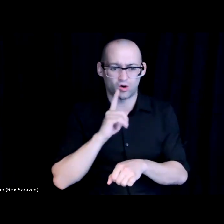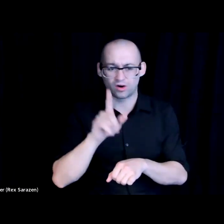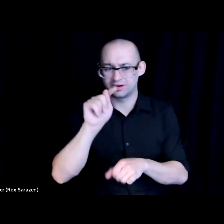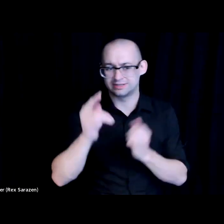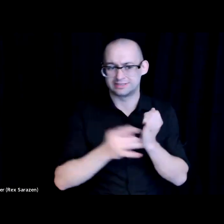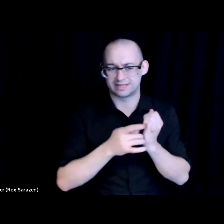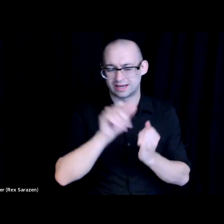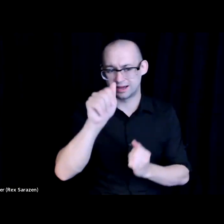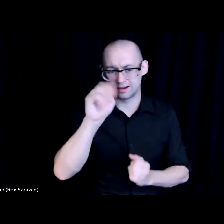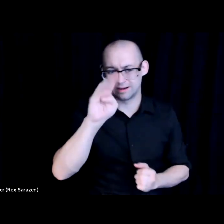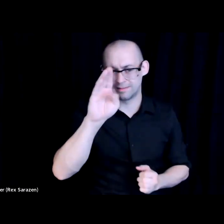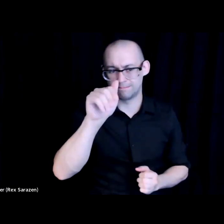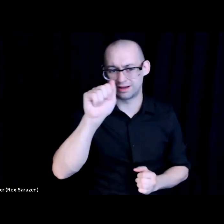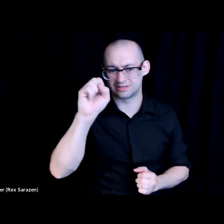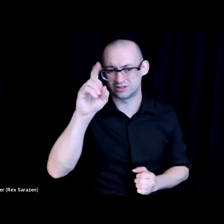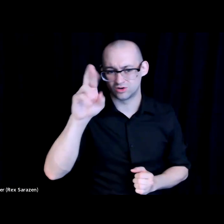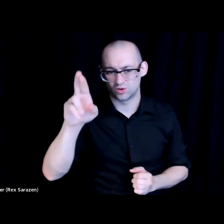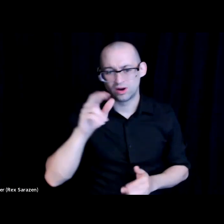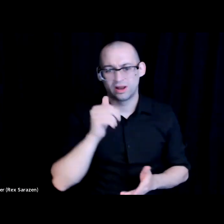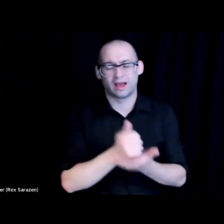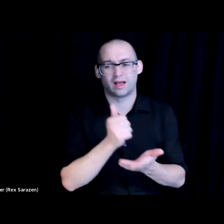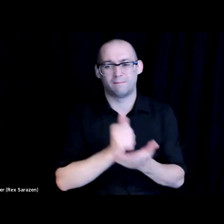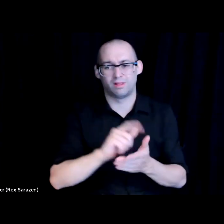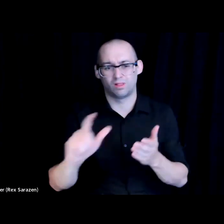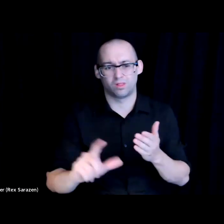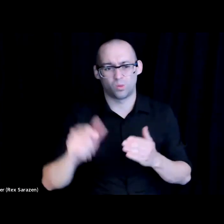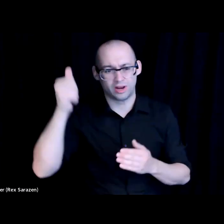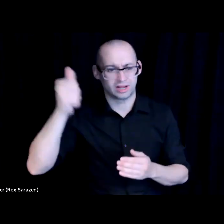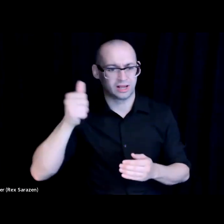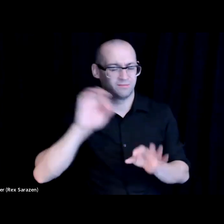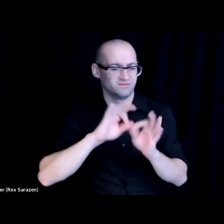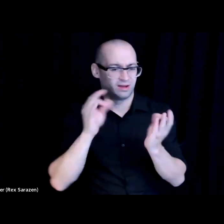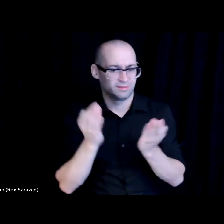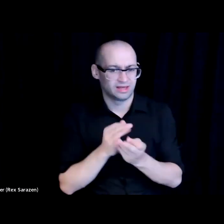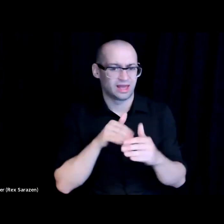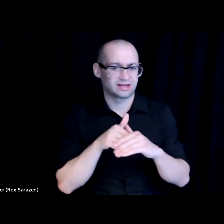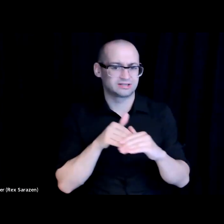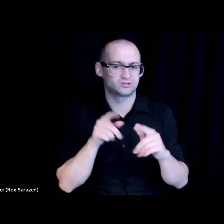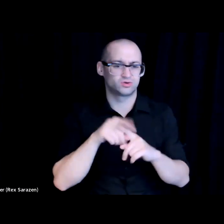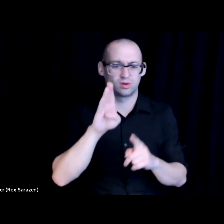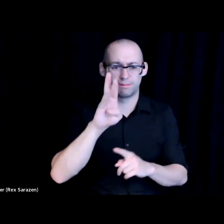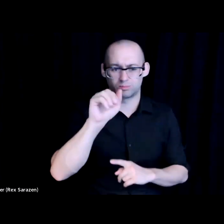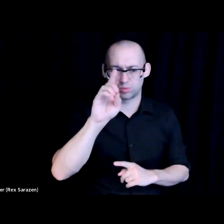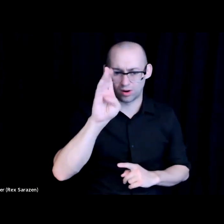They continue to help low-income families get access to broadband, get access to computers and relevant content.